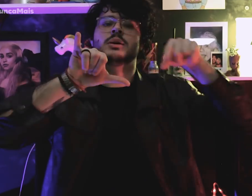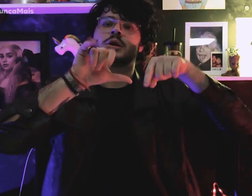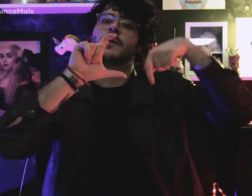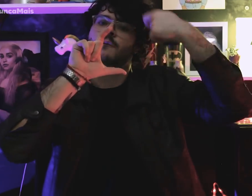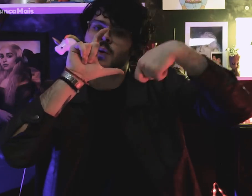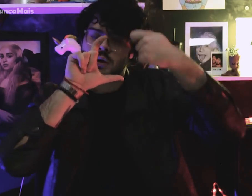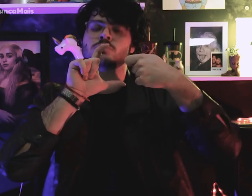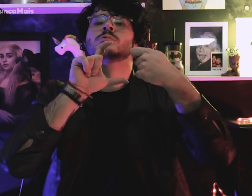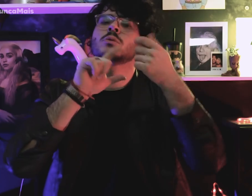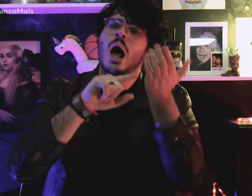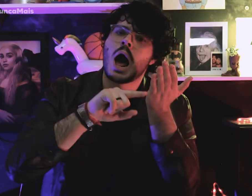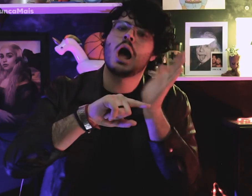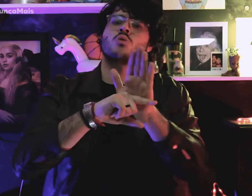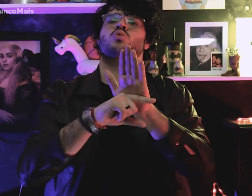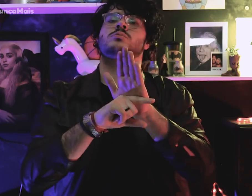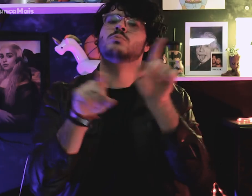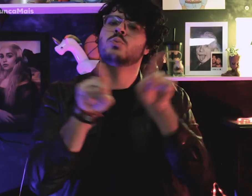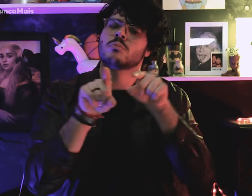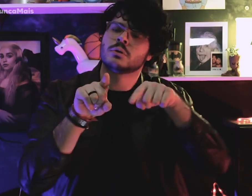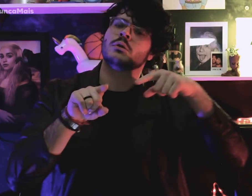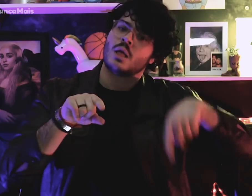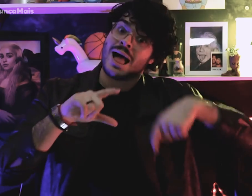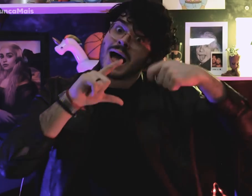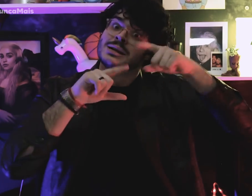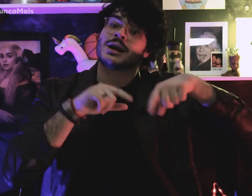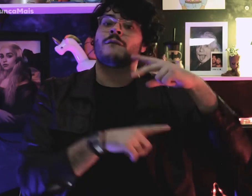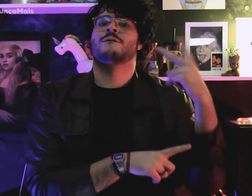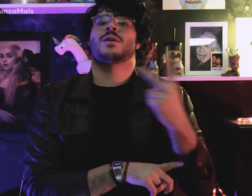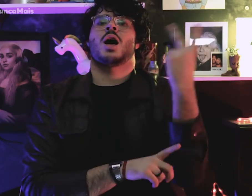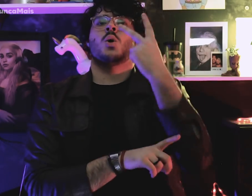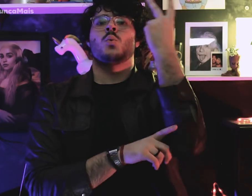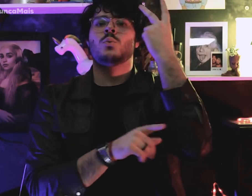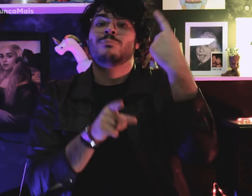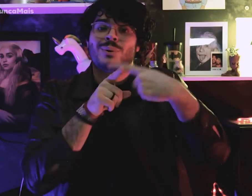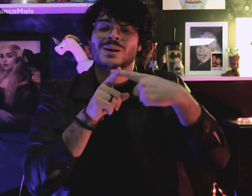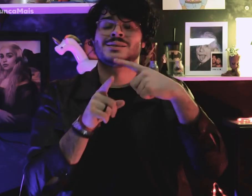porque isso ajuda demais na divulgação do vídeo e na valorização histórica.